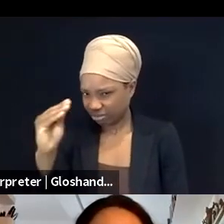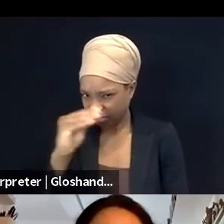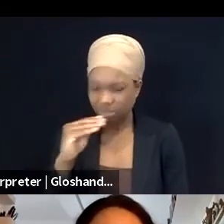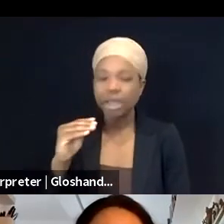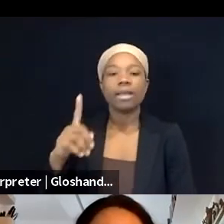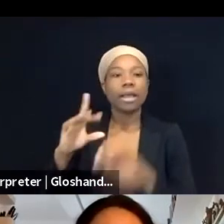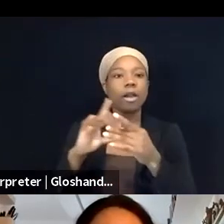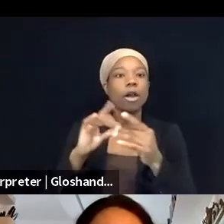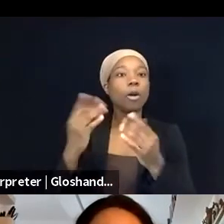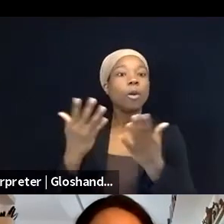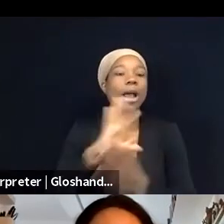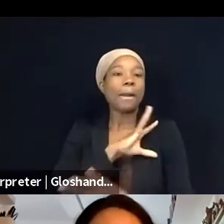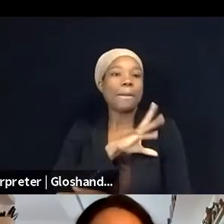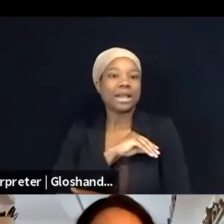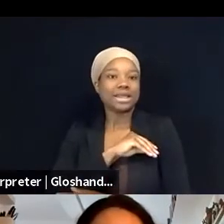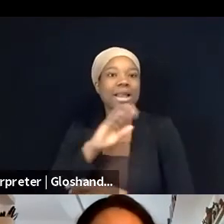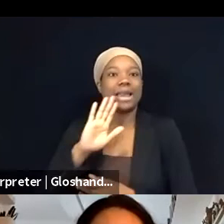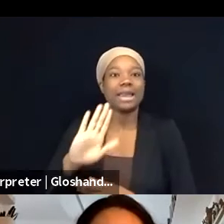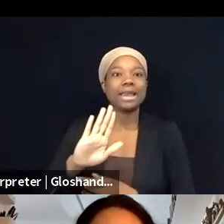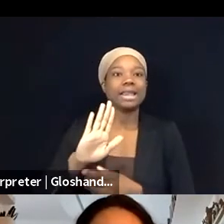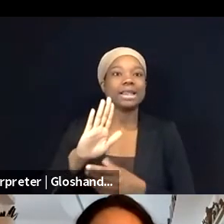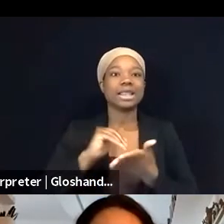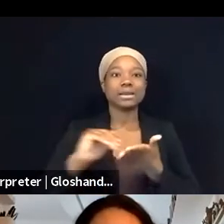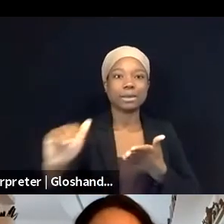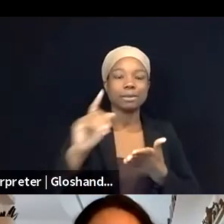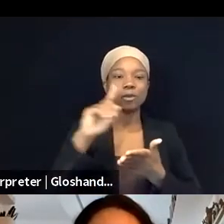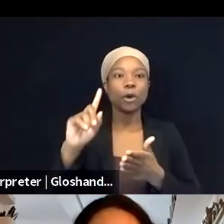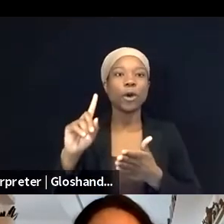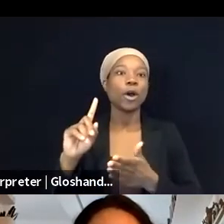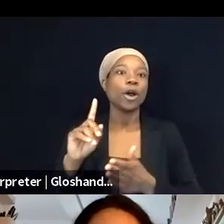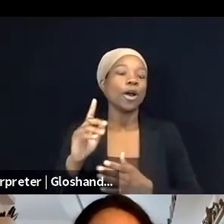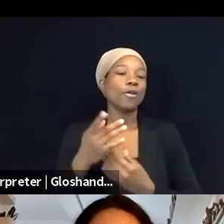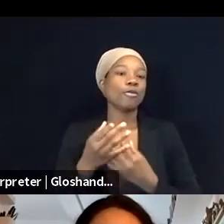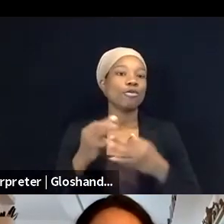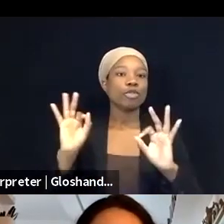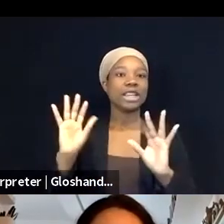and so our goal with this event is to sort of maybe, I don't think in one hour we're gonna remedy